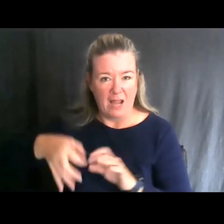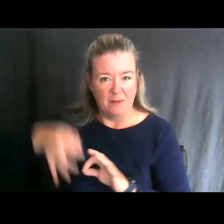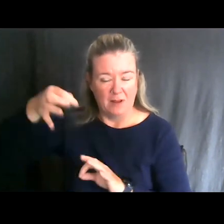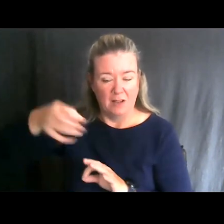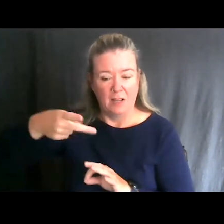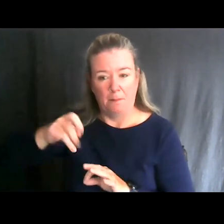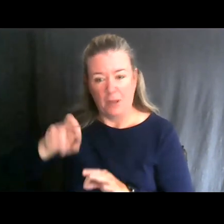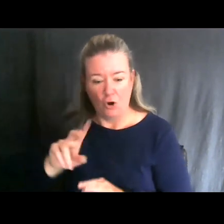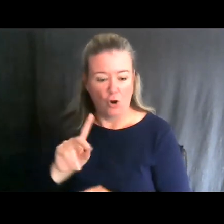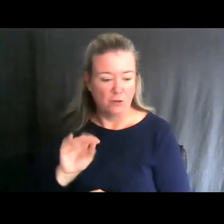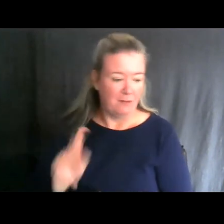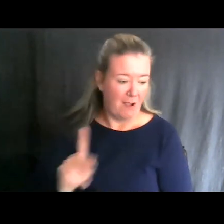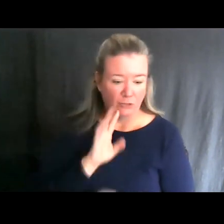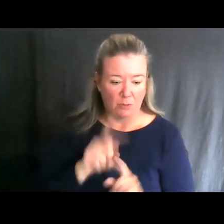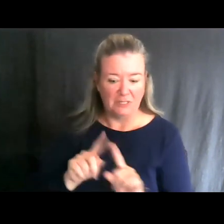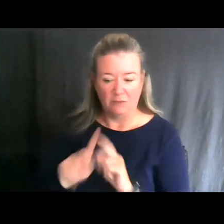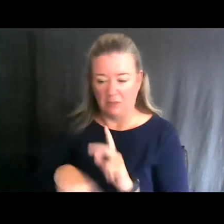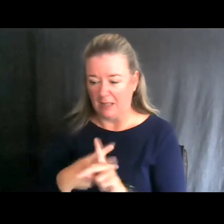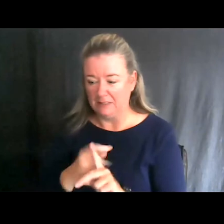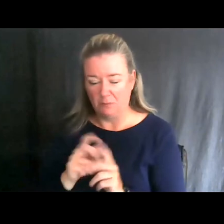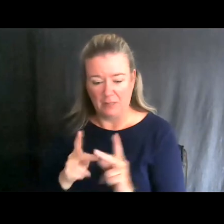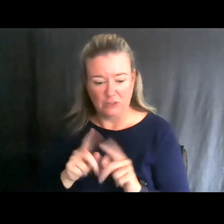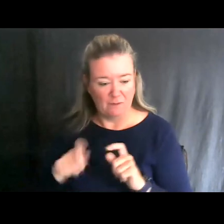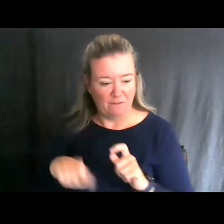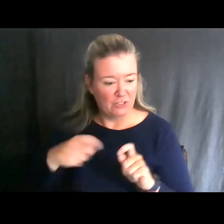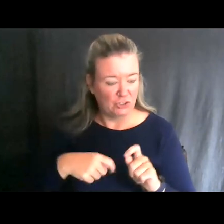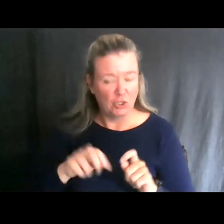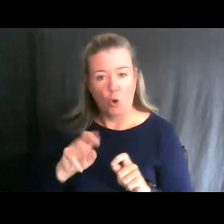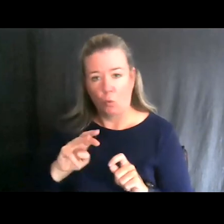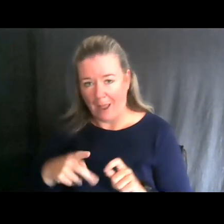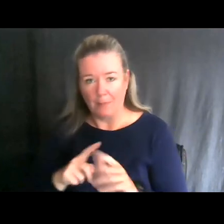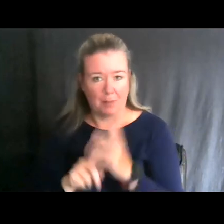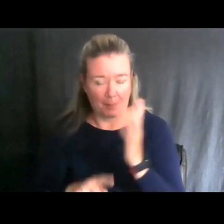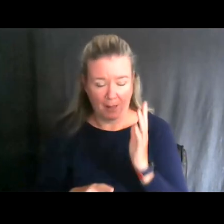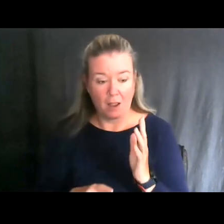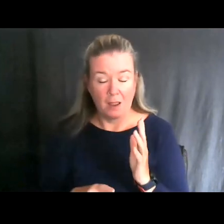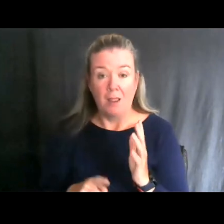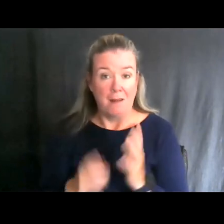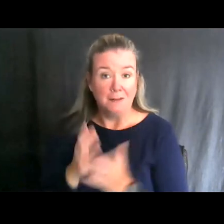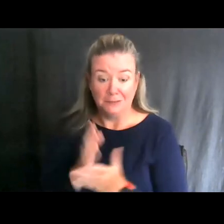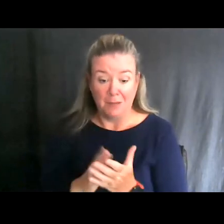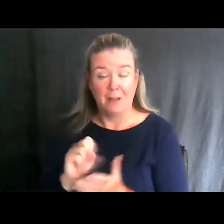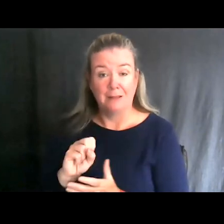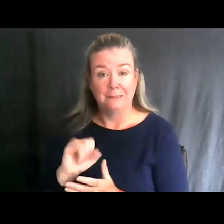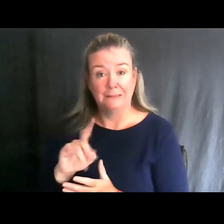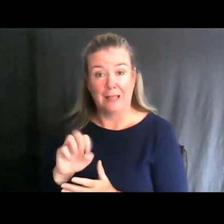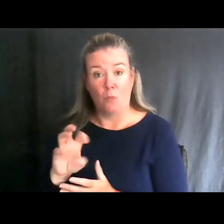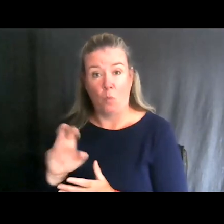and the docks and the ramp systems, and even some of those sidewalks that go out to the